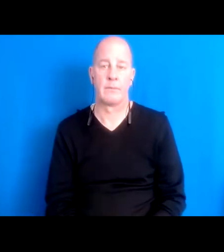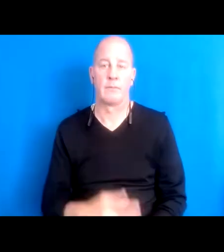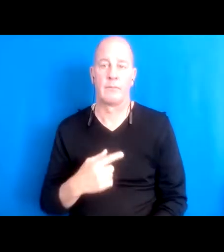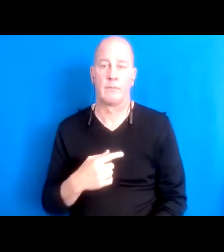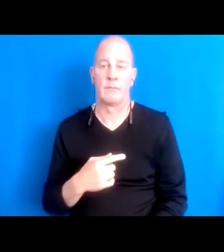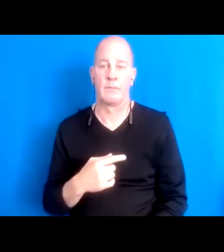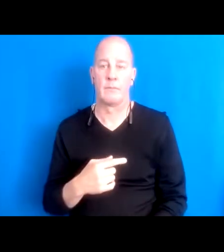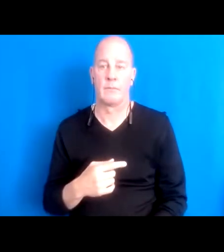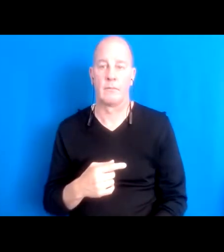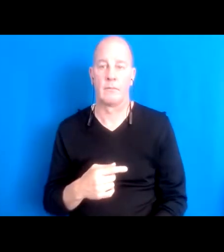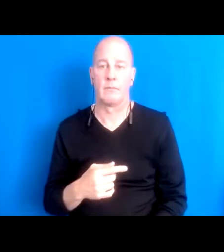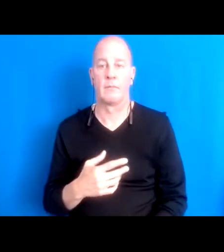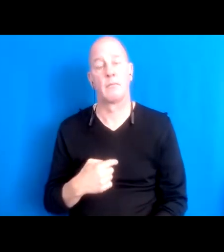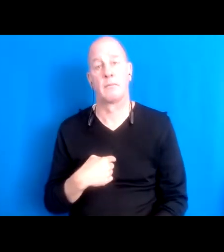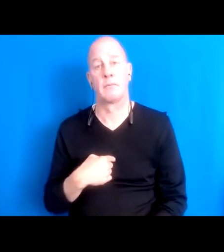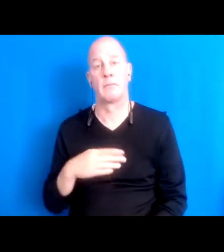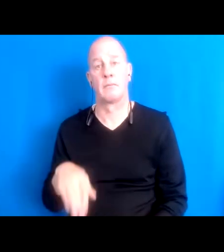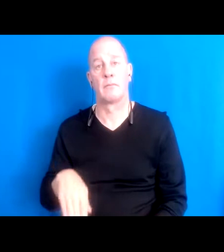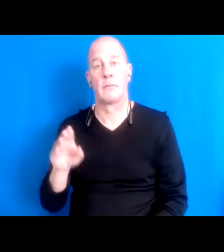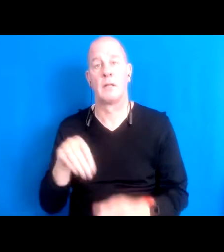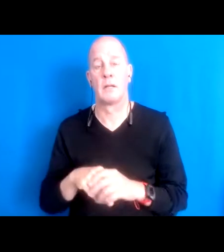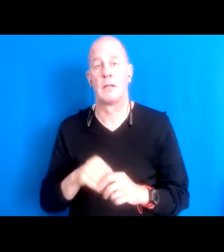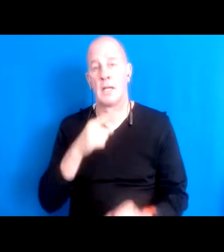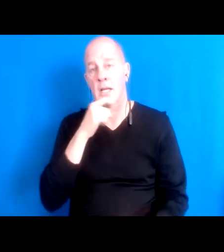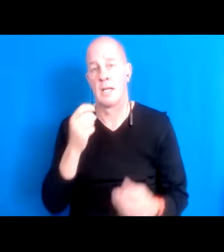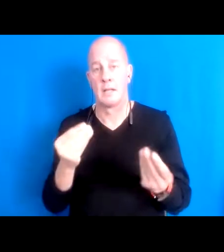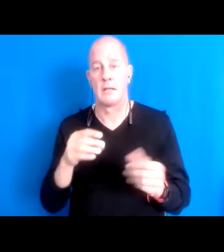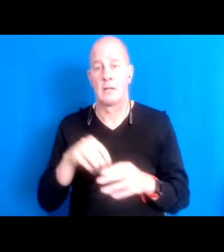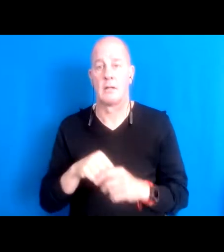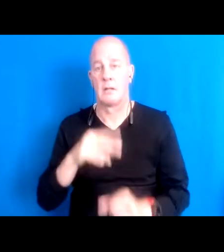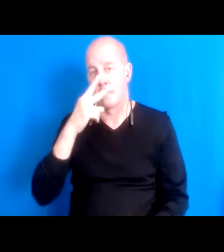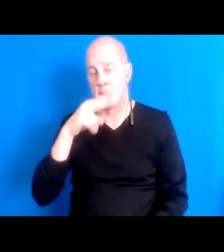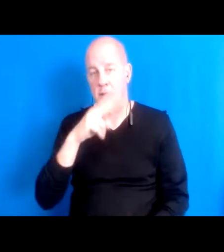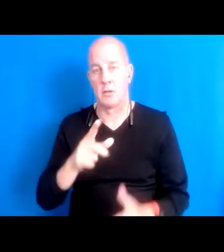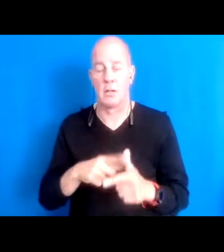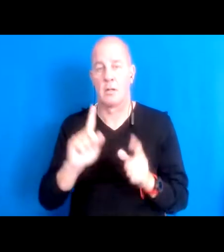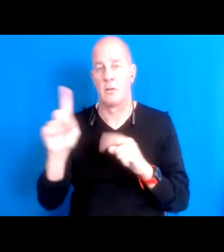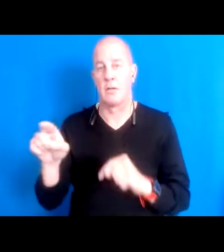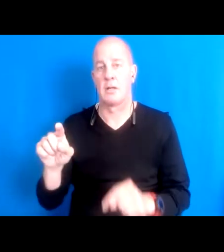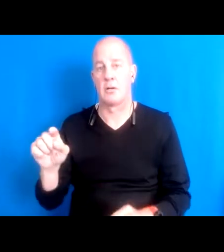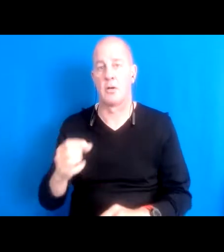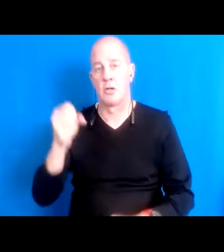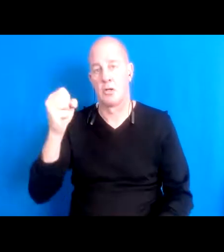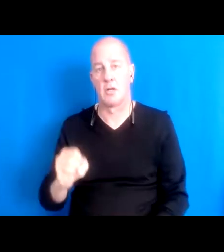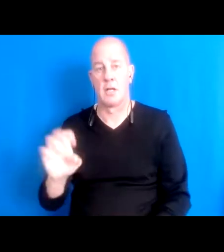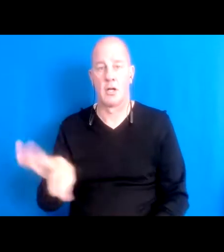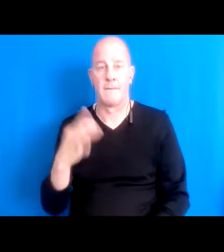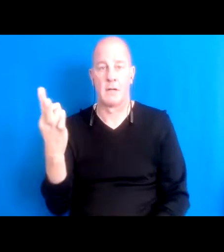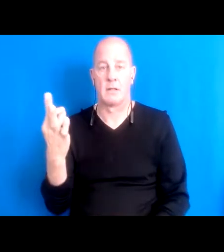wishing I was raised by dozens of New Mexico and they often forced southern France. 16:00:19 And I mean that in a very literal way those landscapes helped shape me as a,